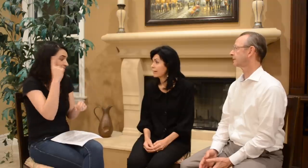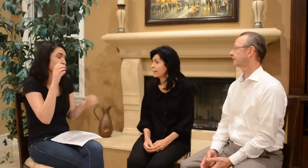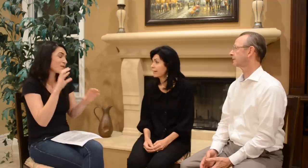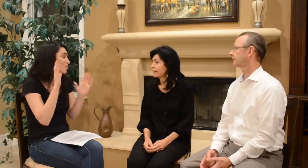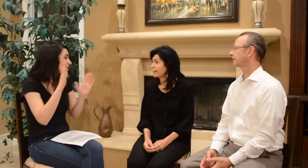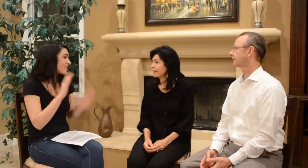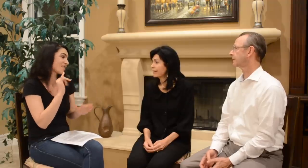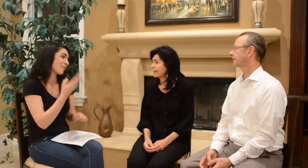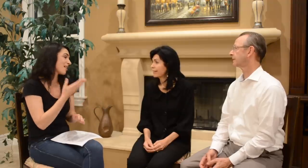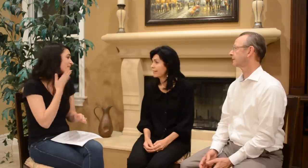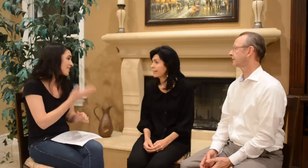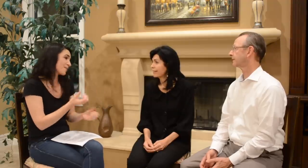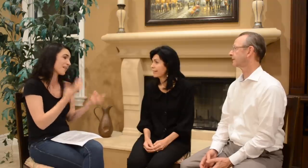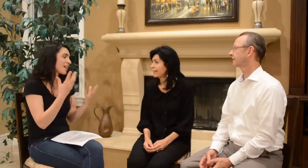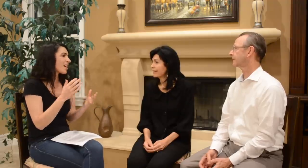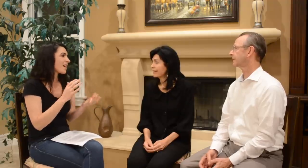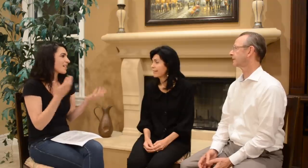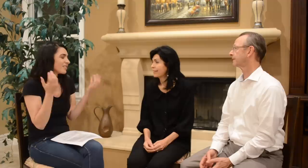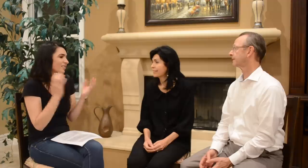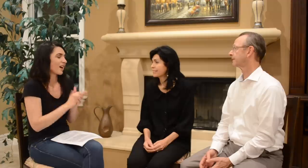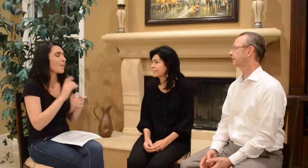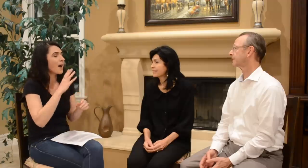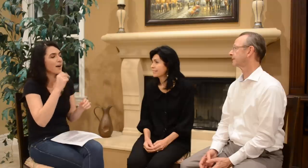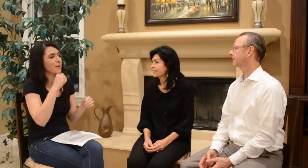I think you did a great job. Thanks so much.